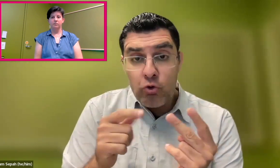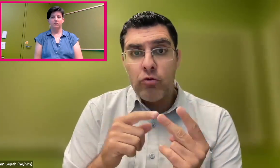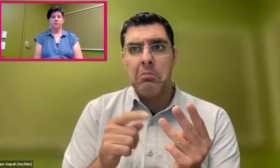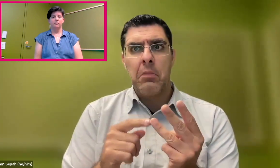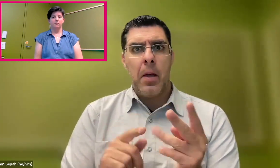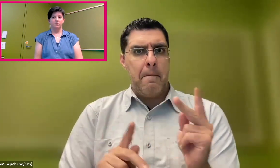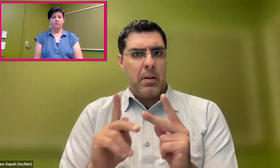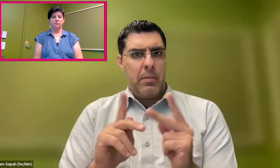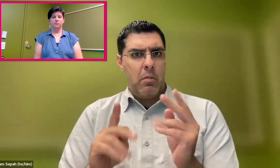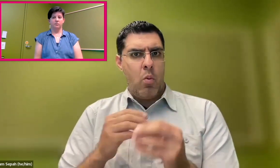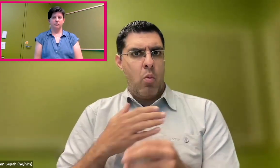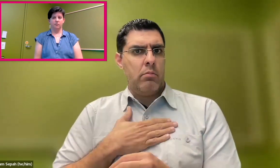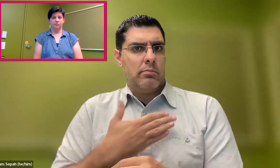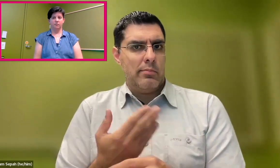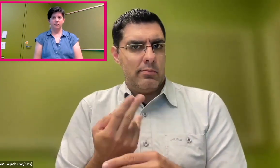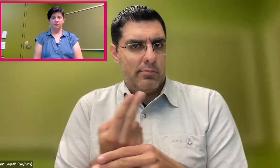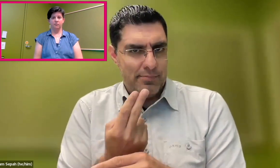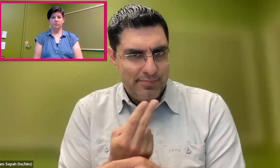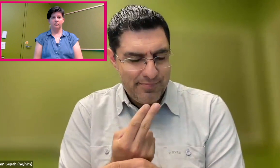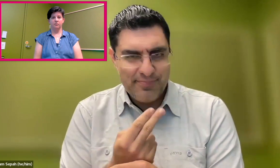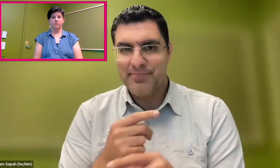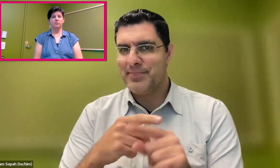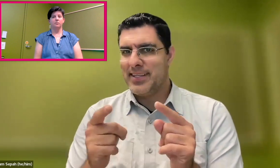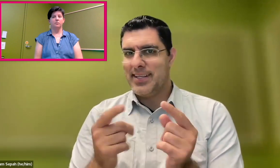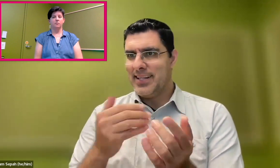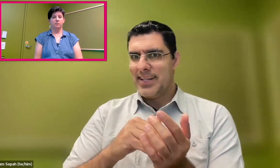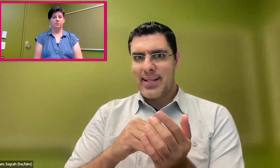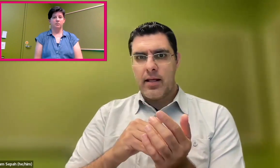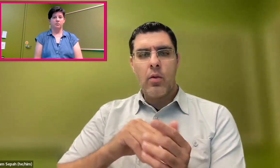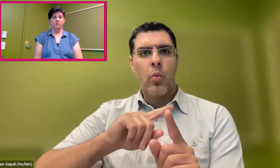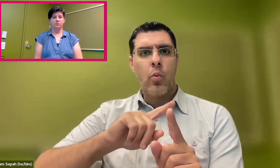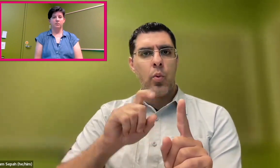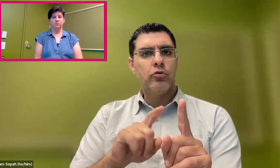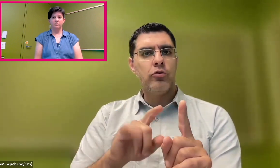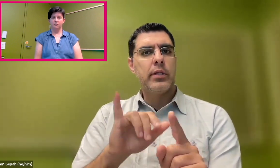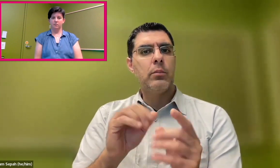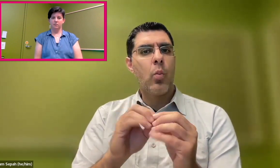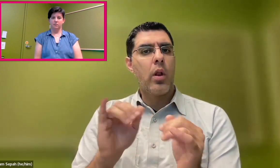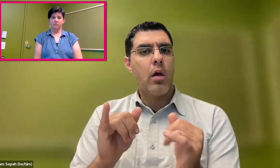It is getting better. And people are more willing to use it despite any trade-offs.